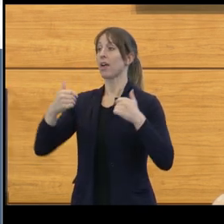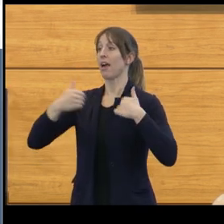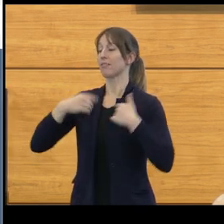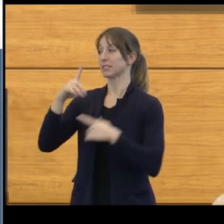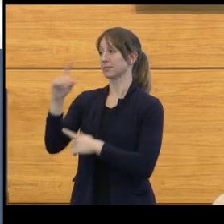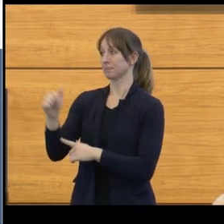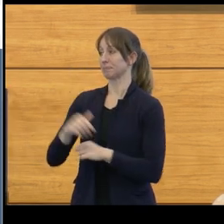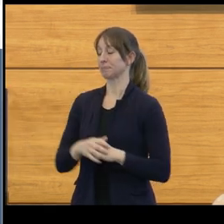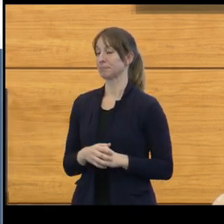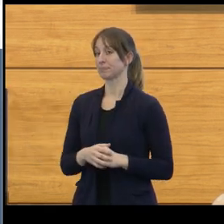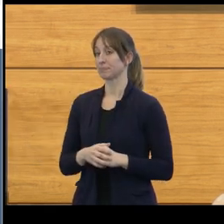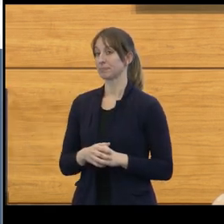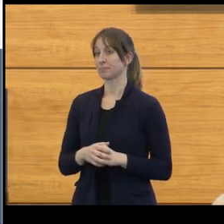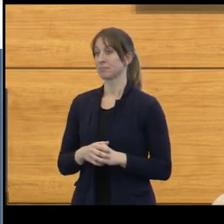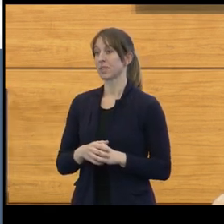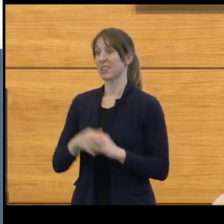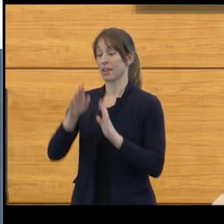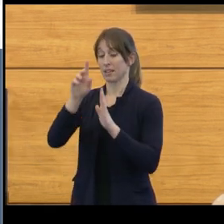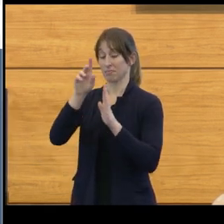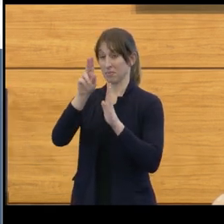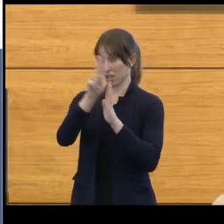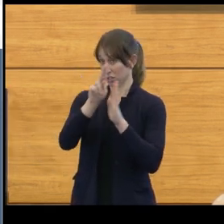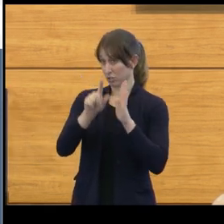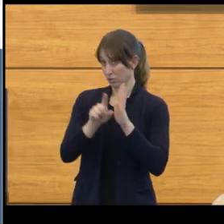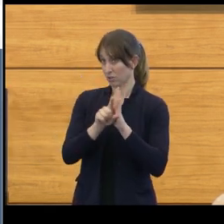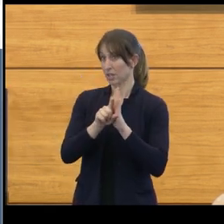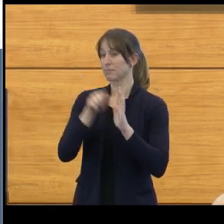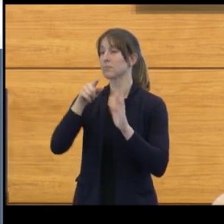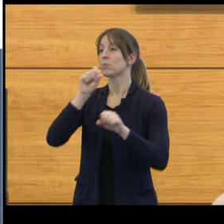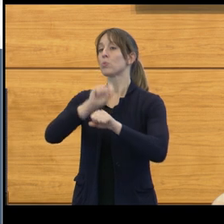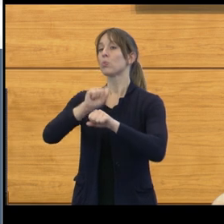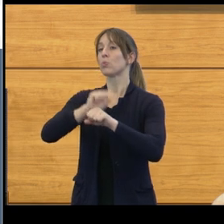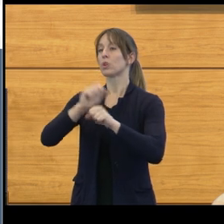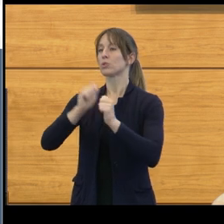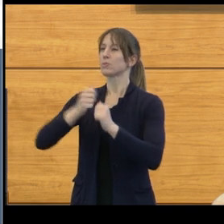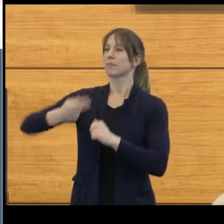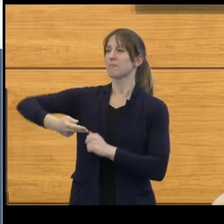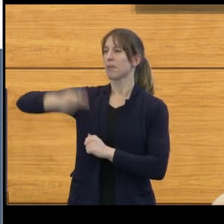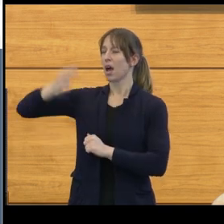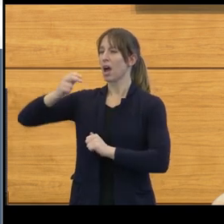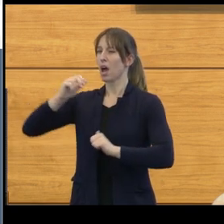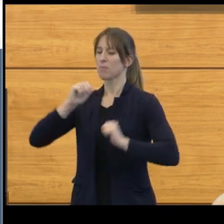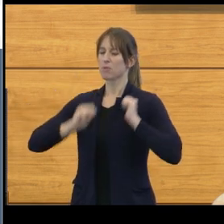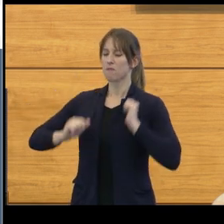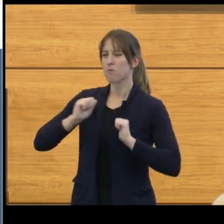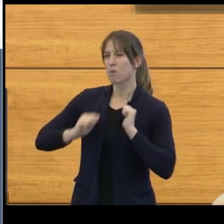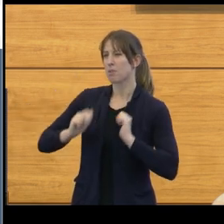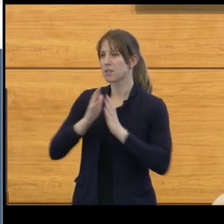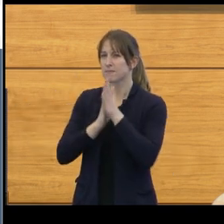As an undergraduate, Professor Rouse worked with high performance mechanical systems